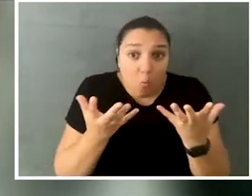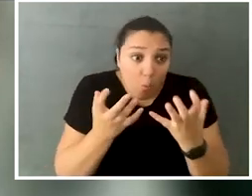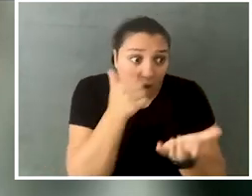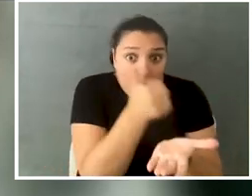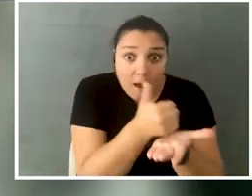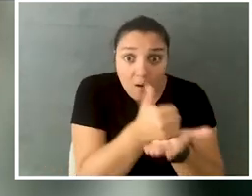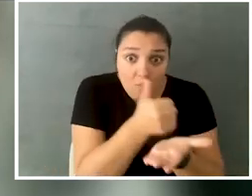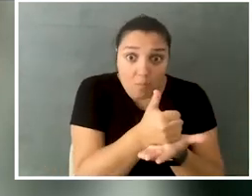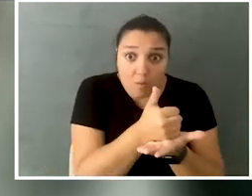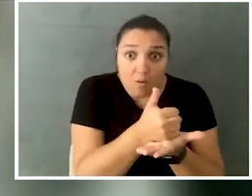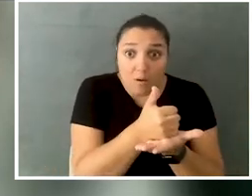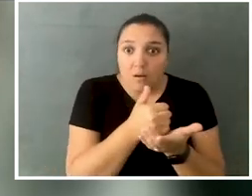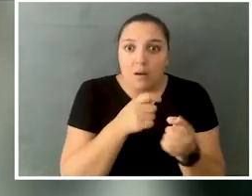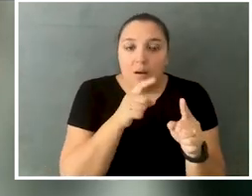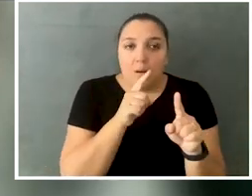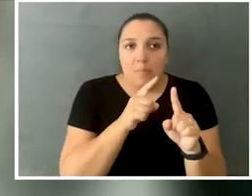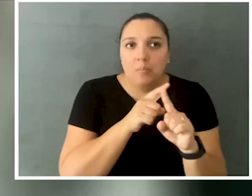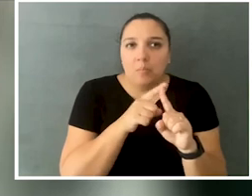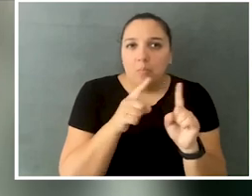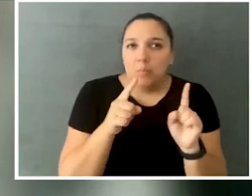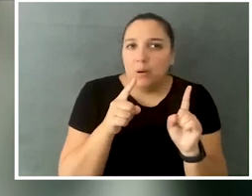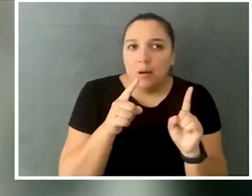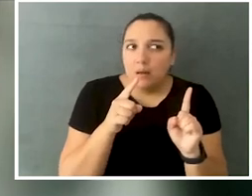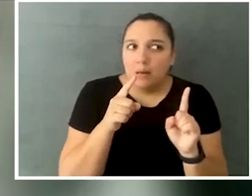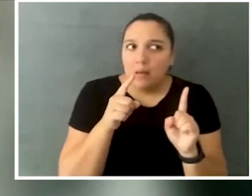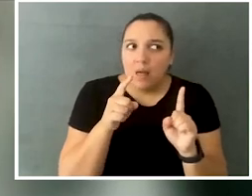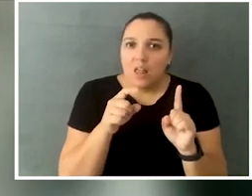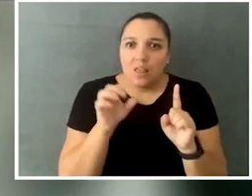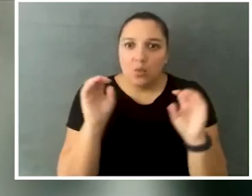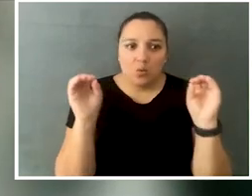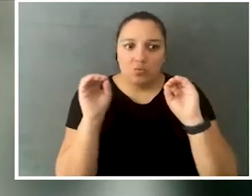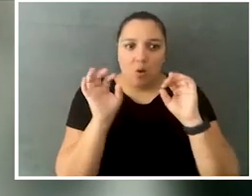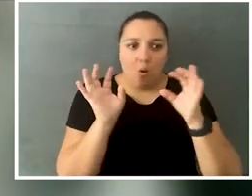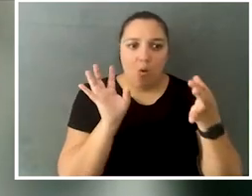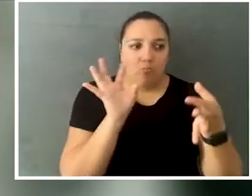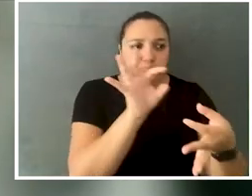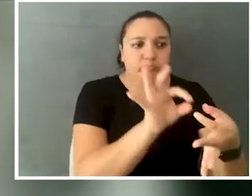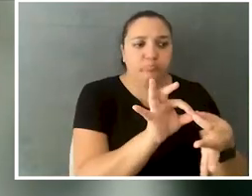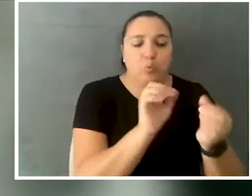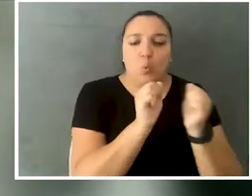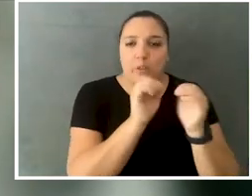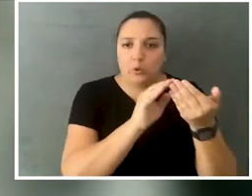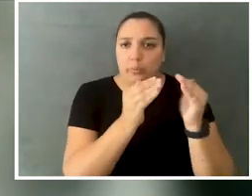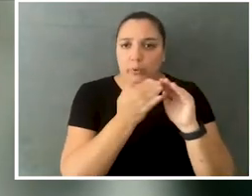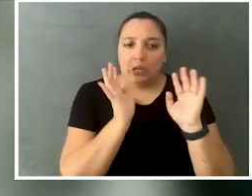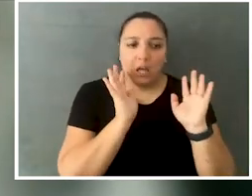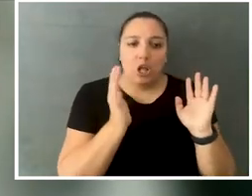that are separated from the actual disability community and the people who it is that we are talking about.